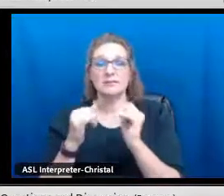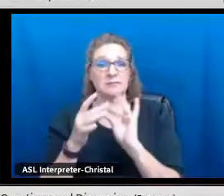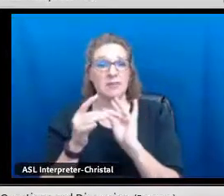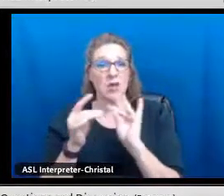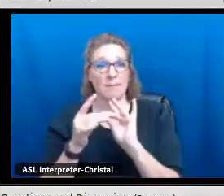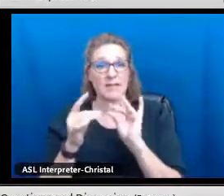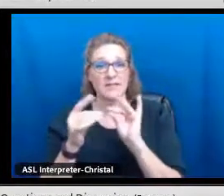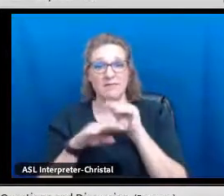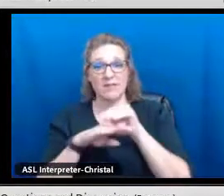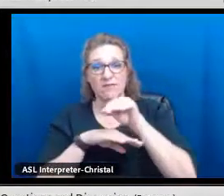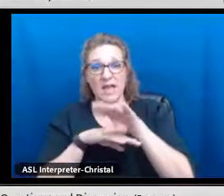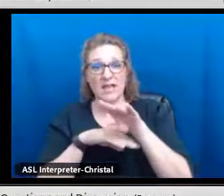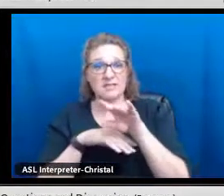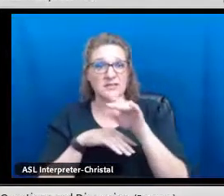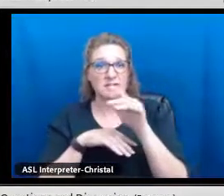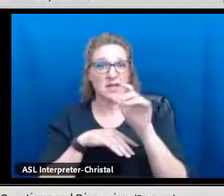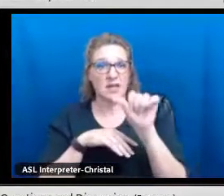Thank you. Okay.